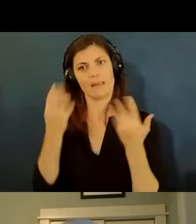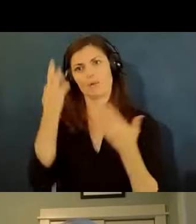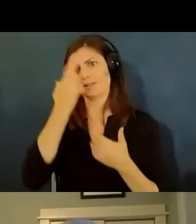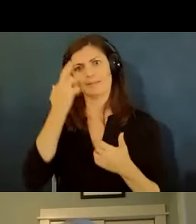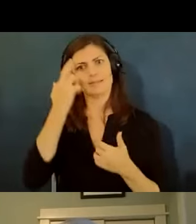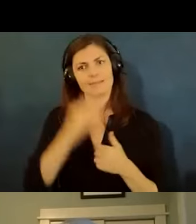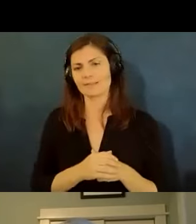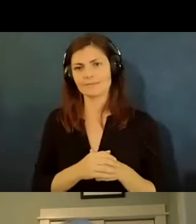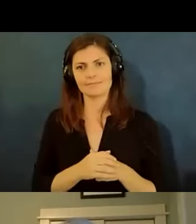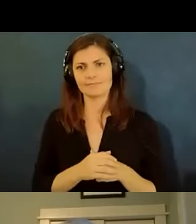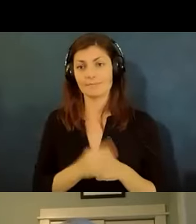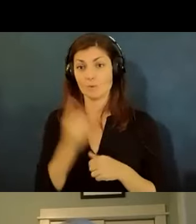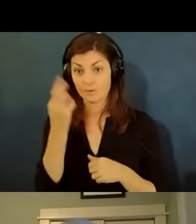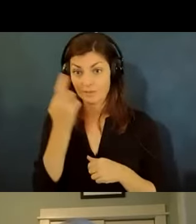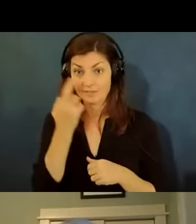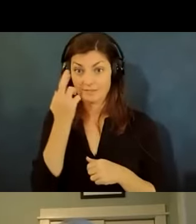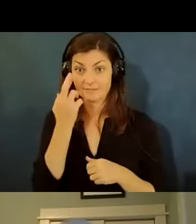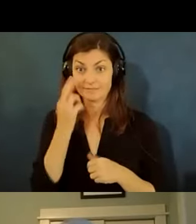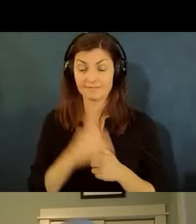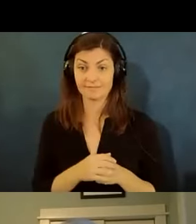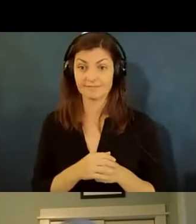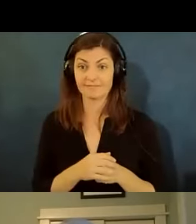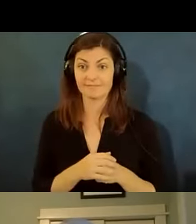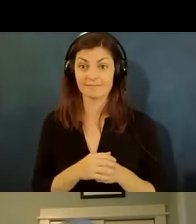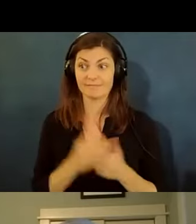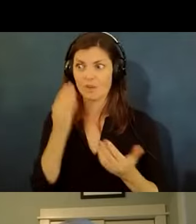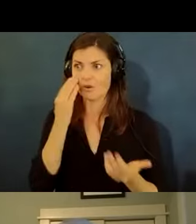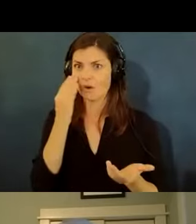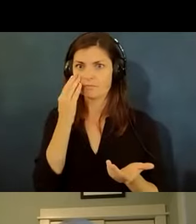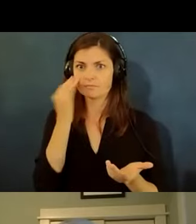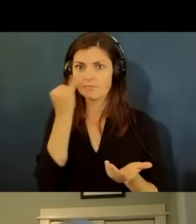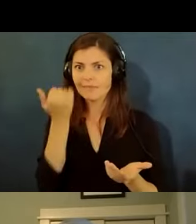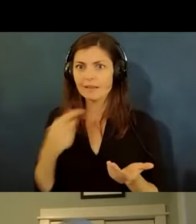not the least of which is you know if anybody is going into the office